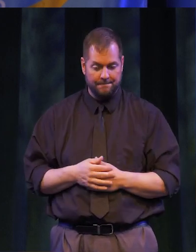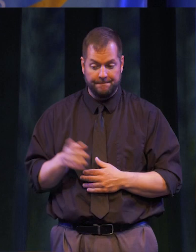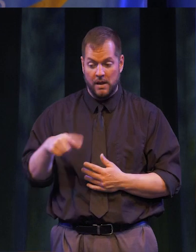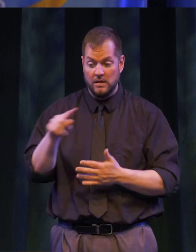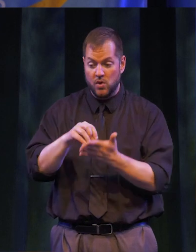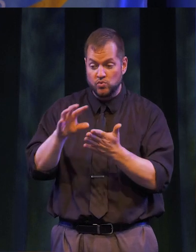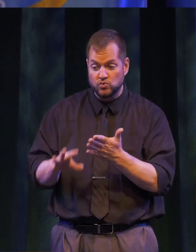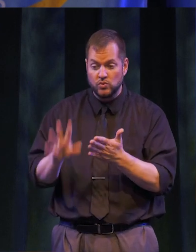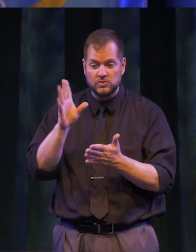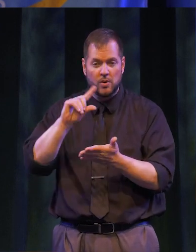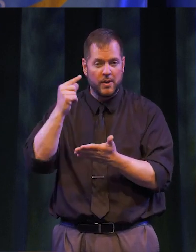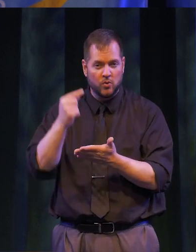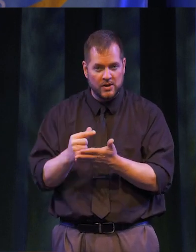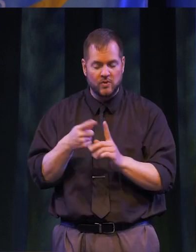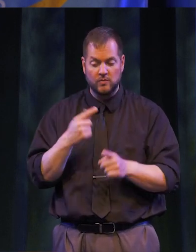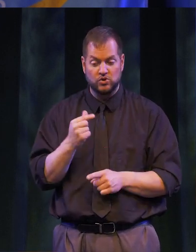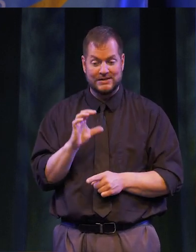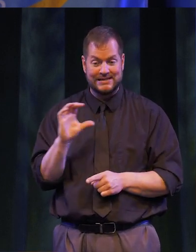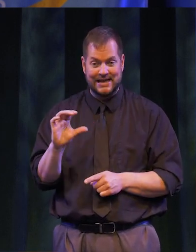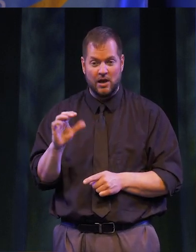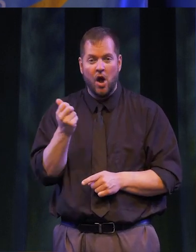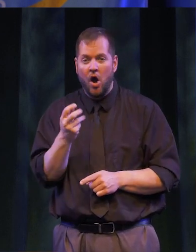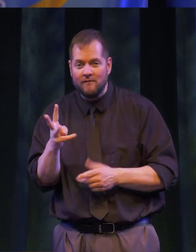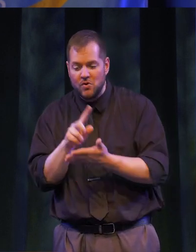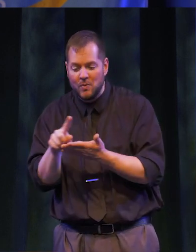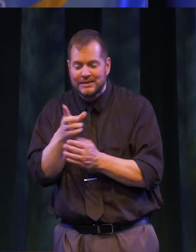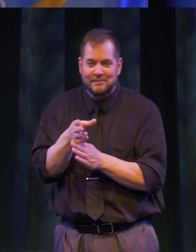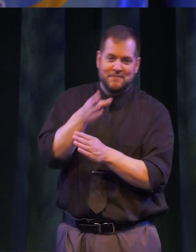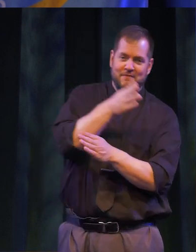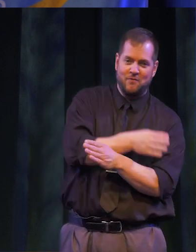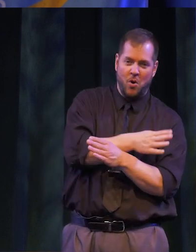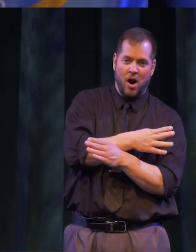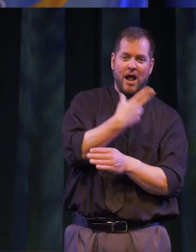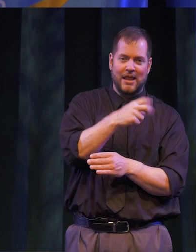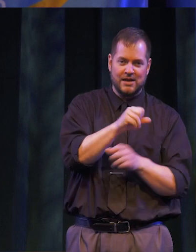STUDENTS ARE ACTUALLY GRADUATING FROM G.C.C. A FEW WEEKS AHEAD OF EARNING THEIR HIGH SCHOOL